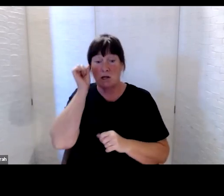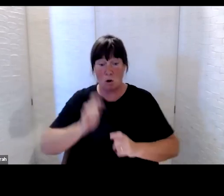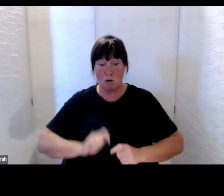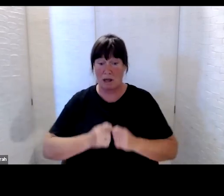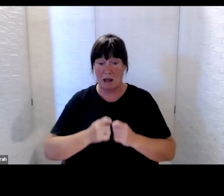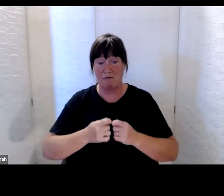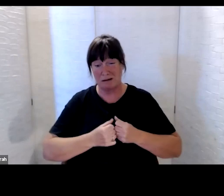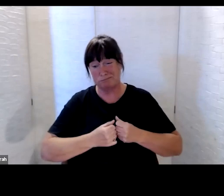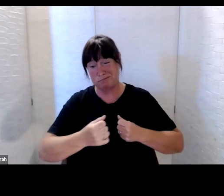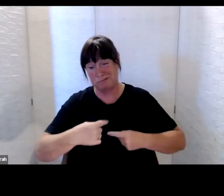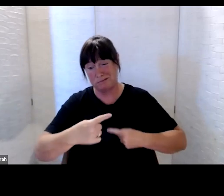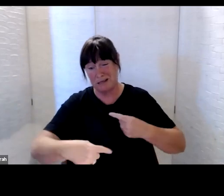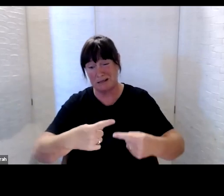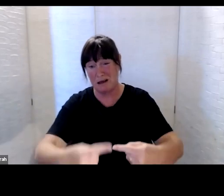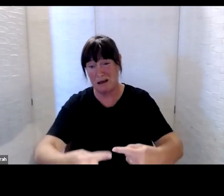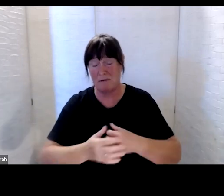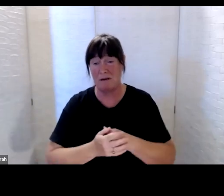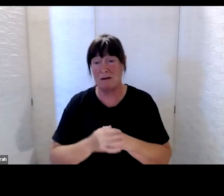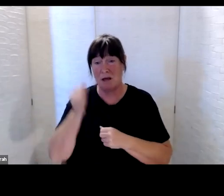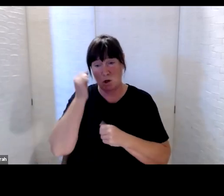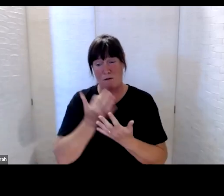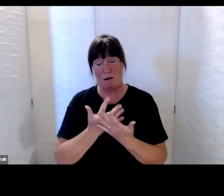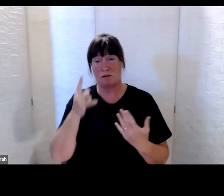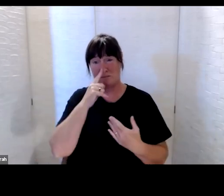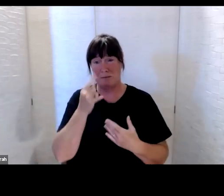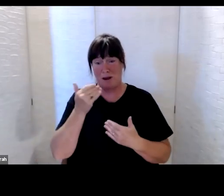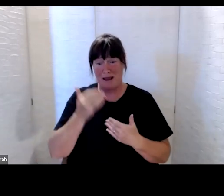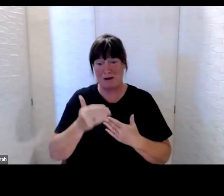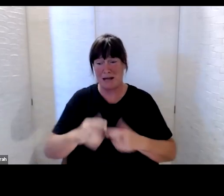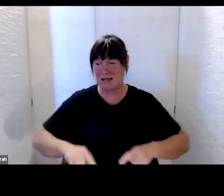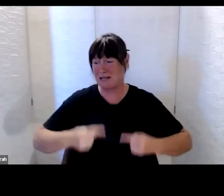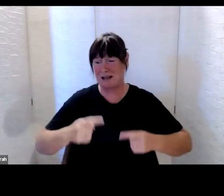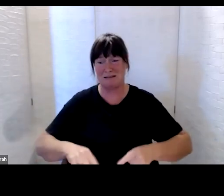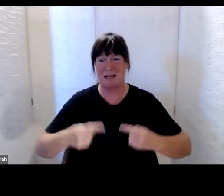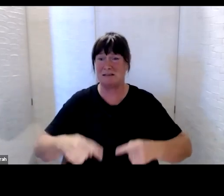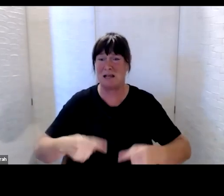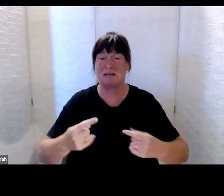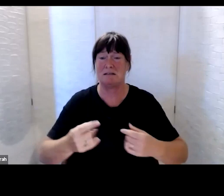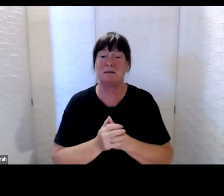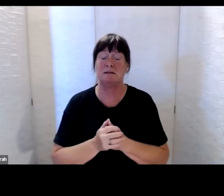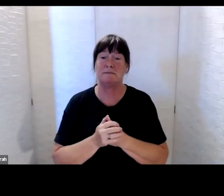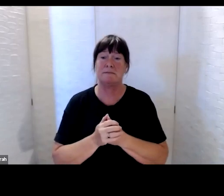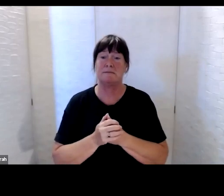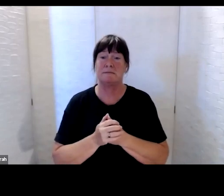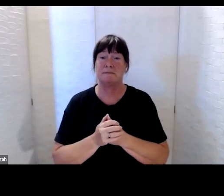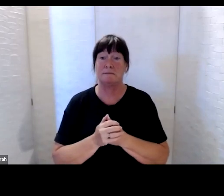right now are managing daily challenges, on top of other challenges. As you know, this is only the third time in New Zealand’s history